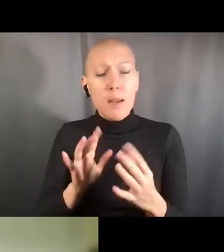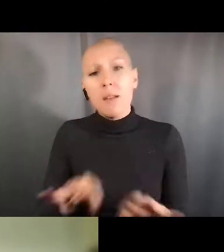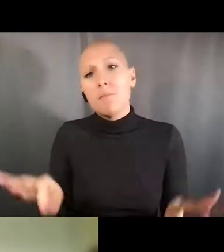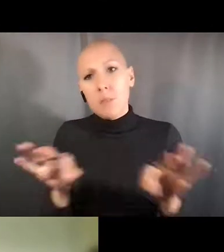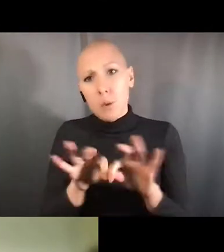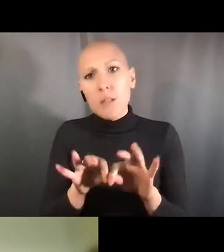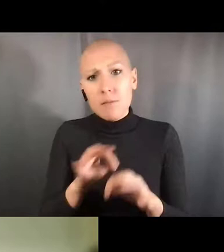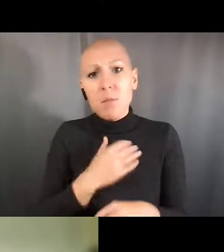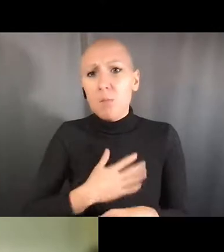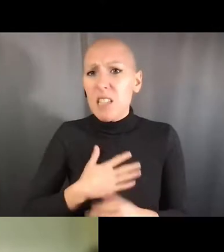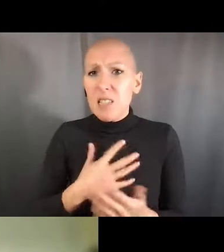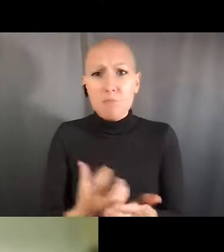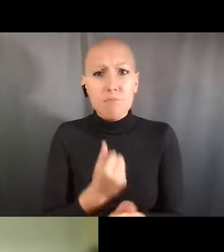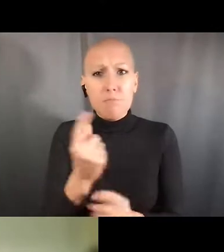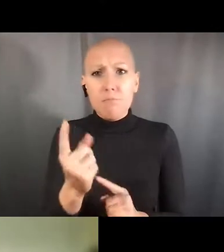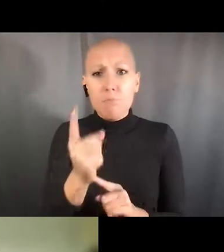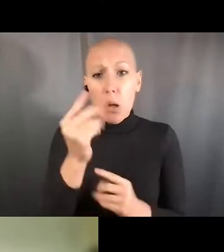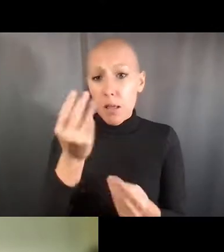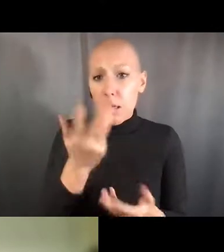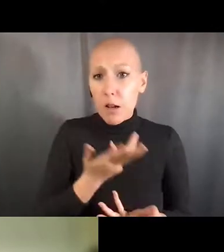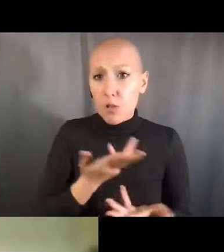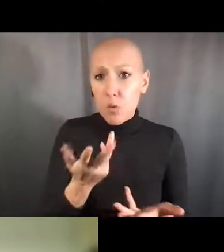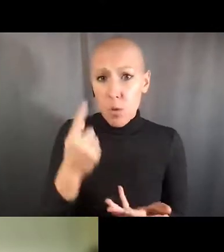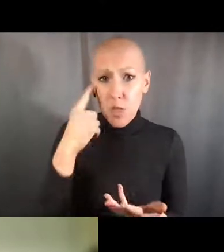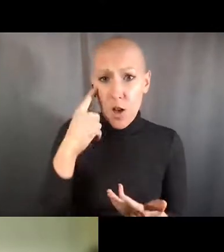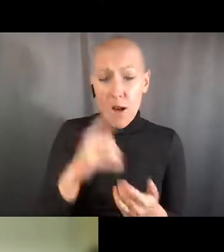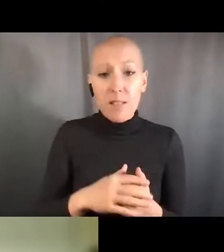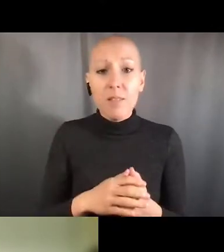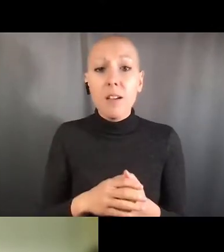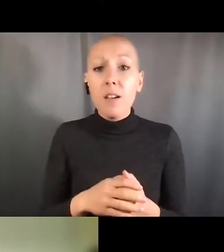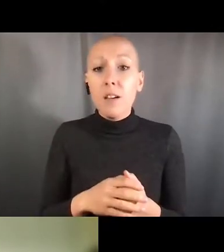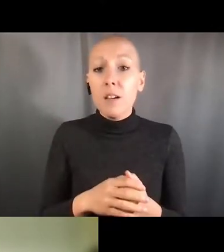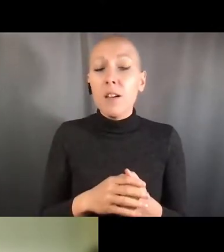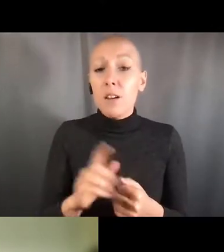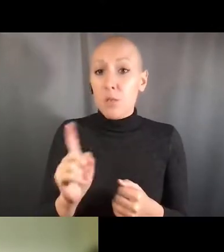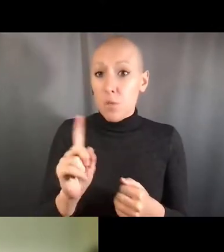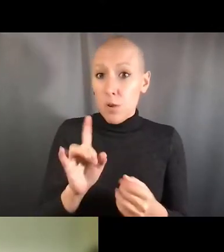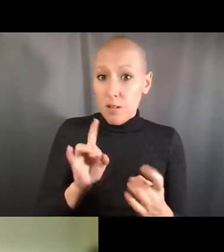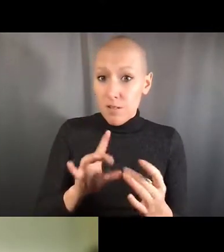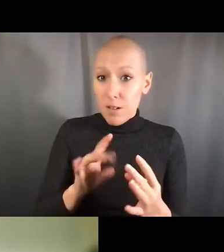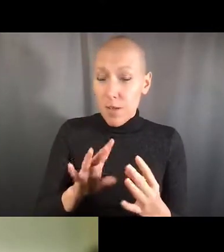and I think there's a big opportunity to increase the resources that are available in this space,